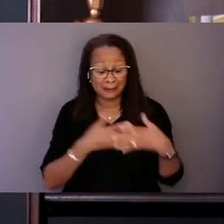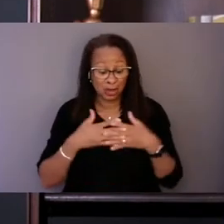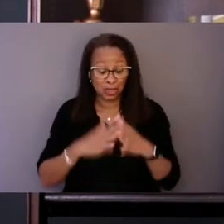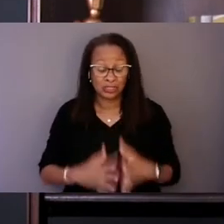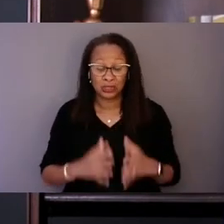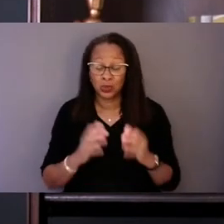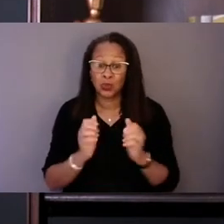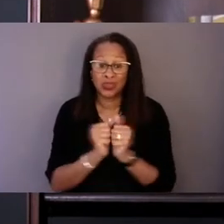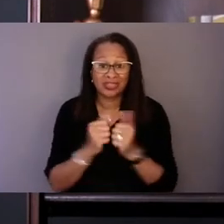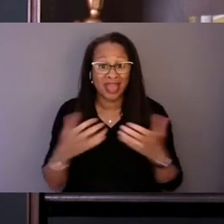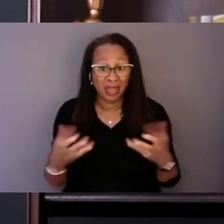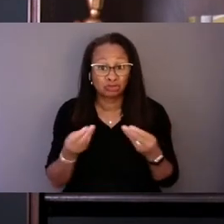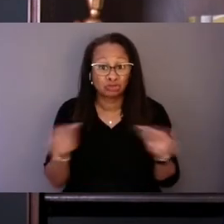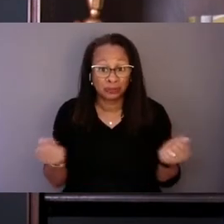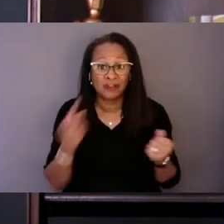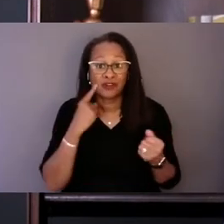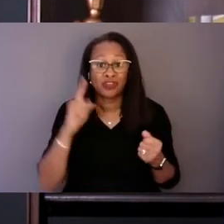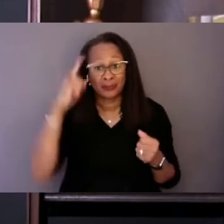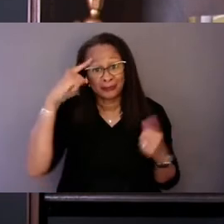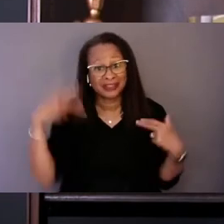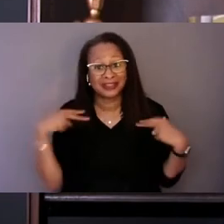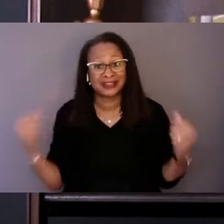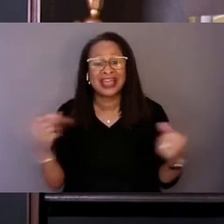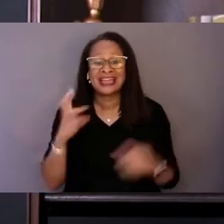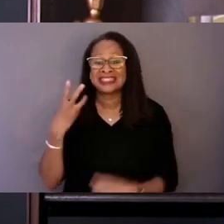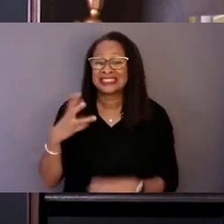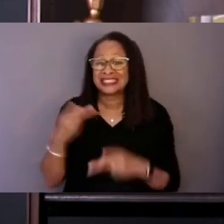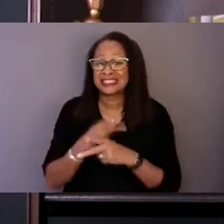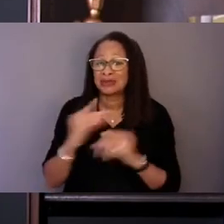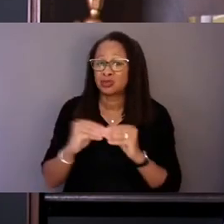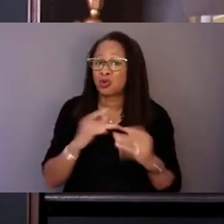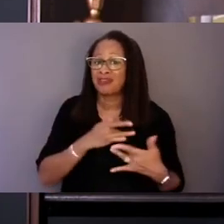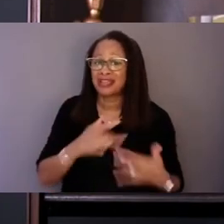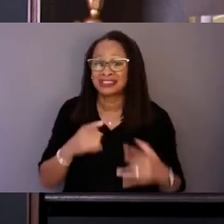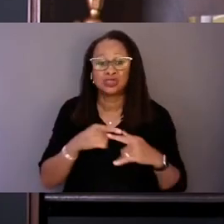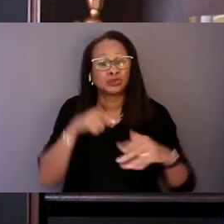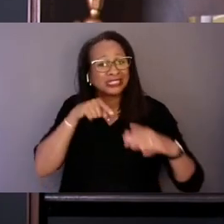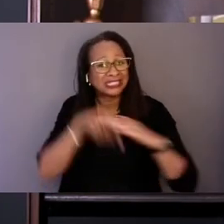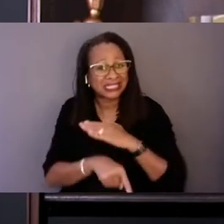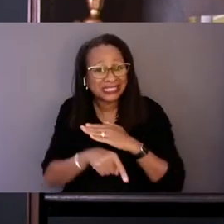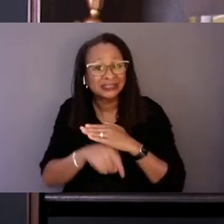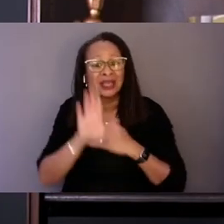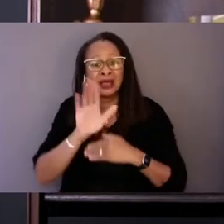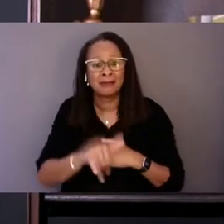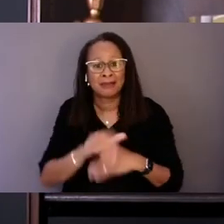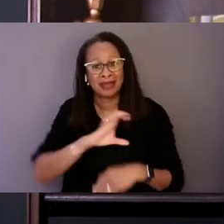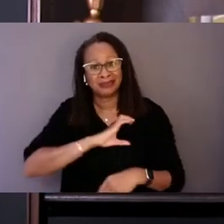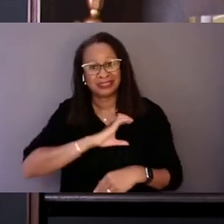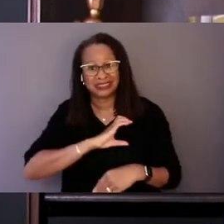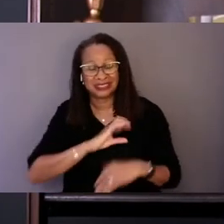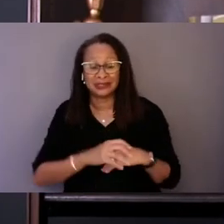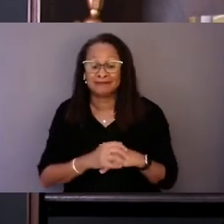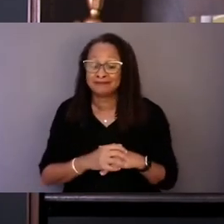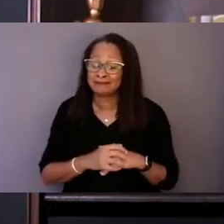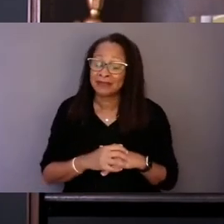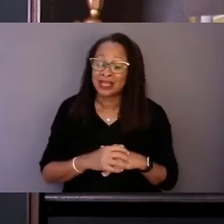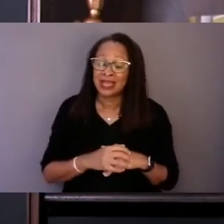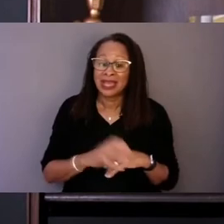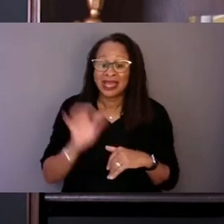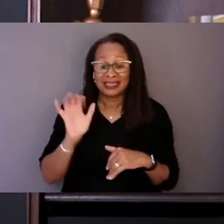are 16 times more likely to be killed by law enforcement. Not only is this tragic, it's preventable.